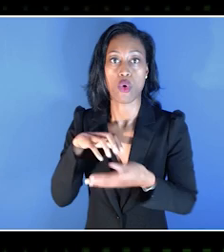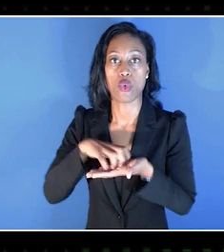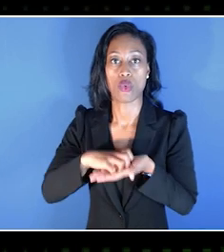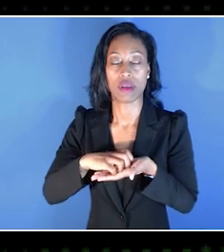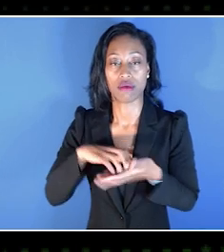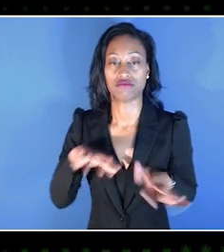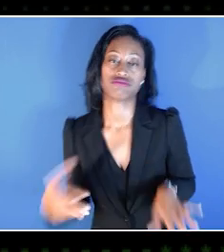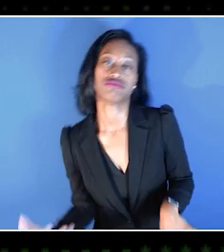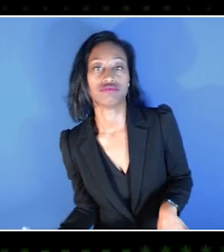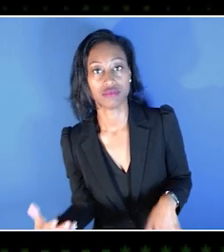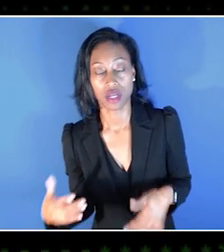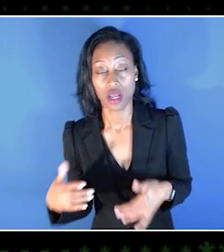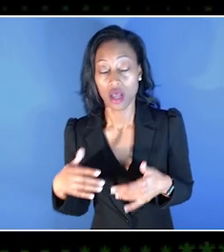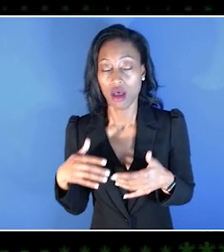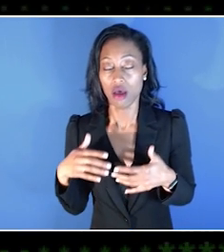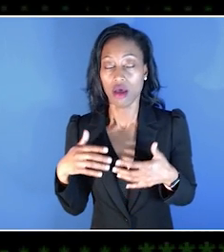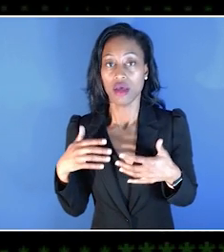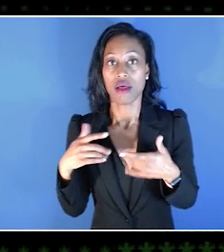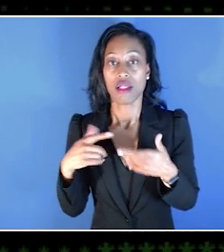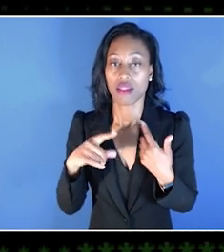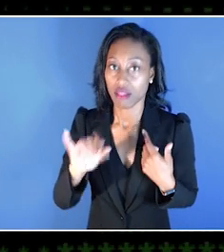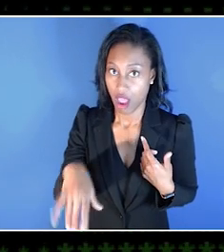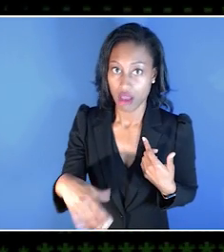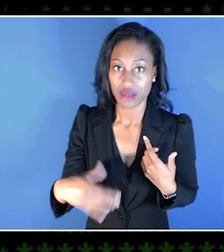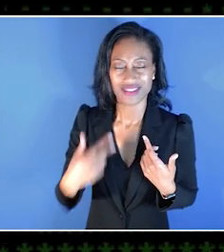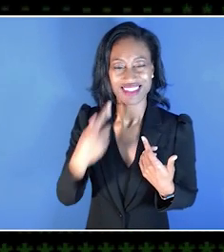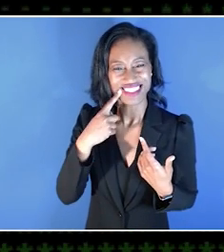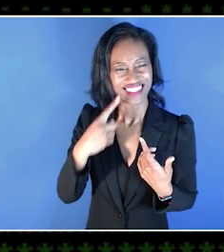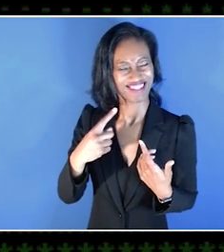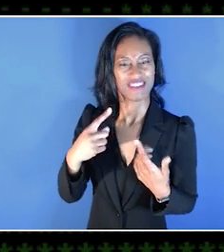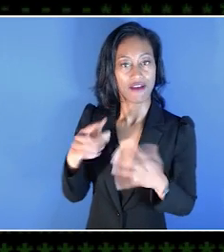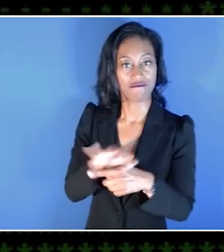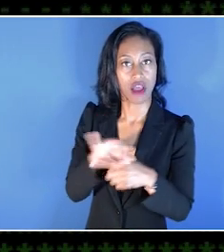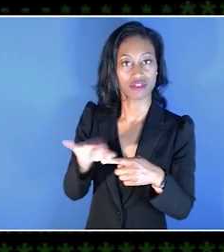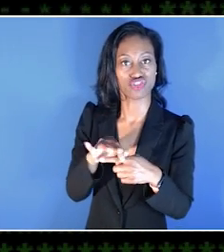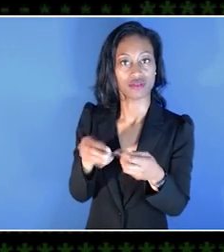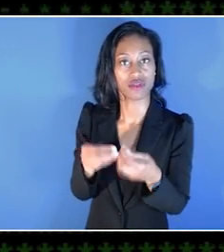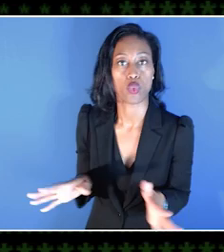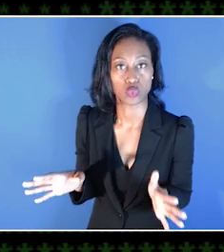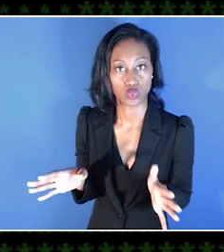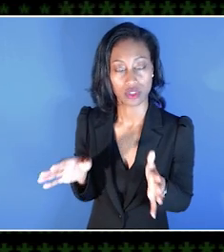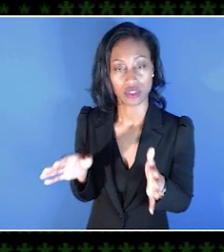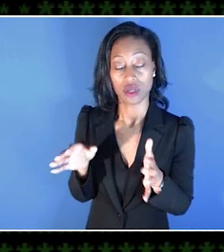So my muscles will just kind of cease to function. You know, I'll drop the controller.